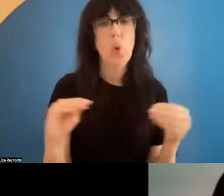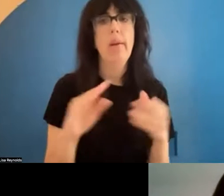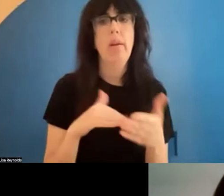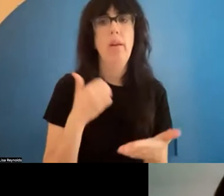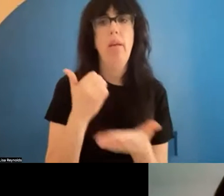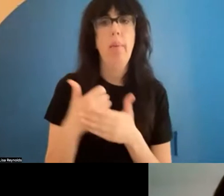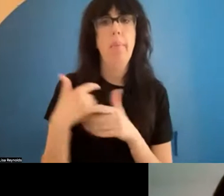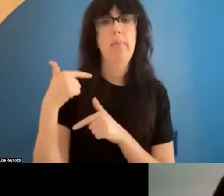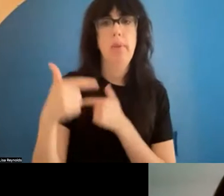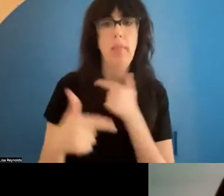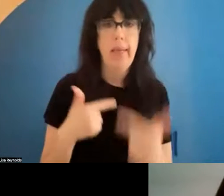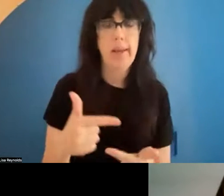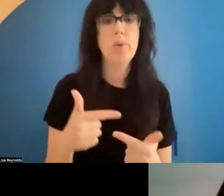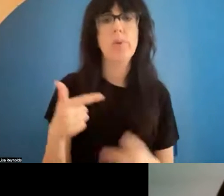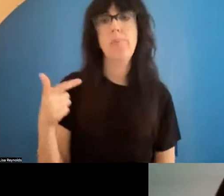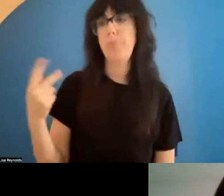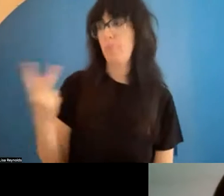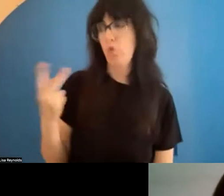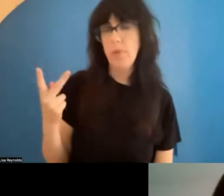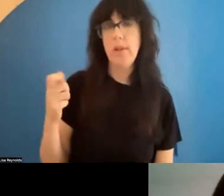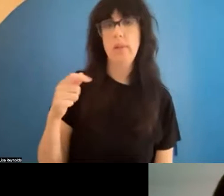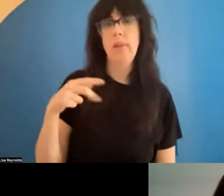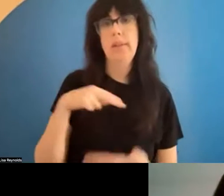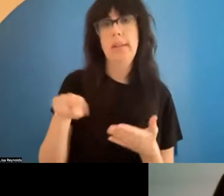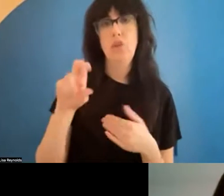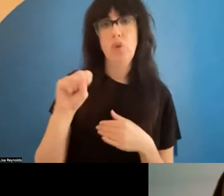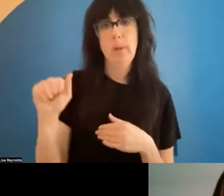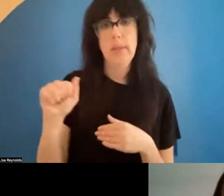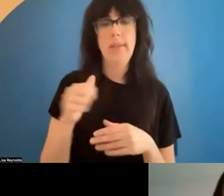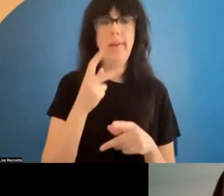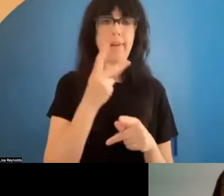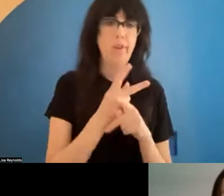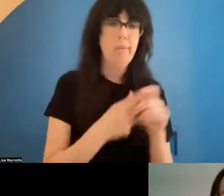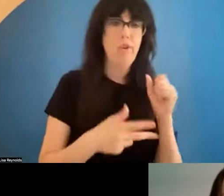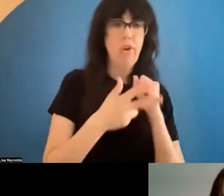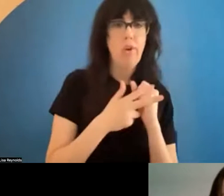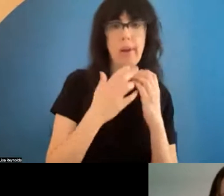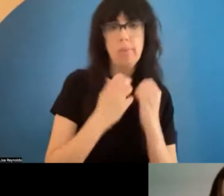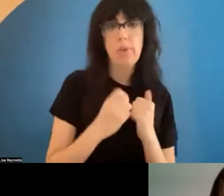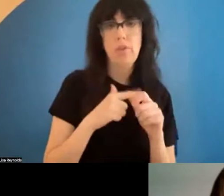. So Hallie and I are Dance/NYC's archiving and preservation team, and we work with artists and